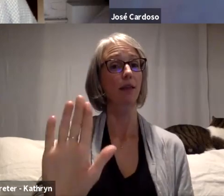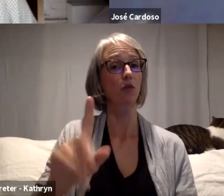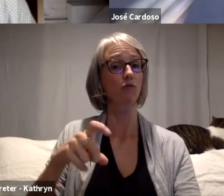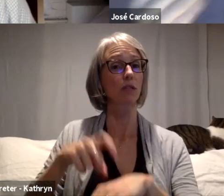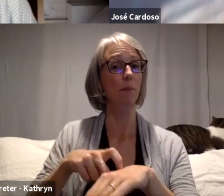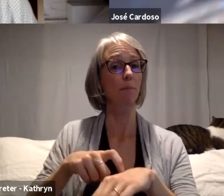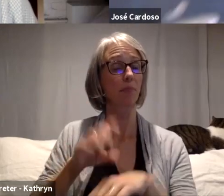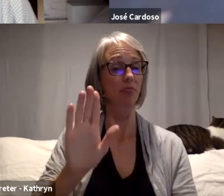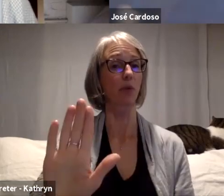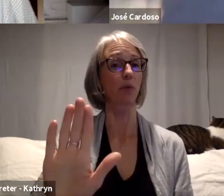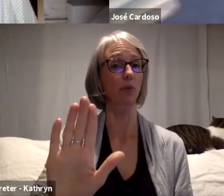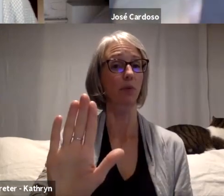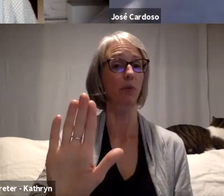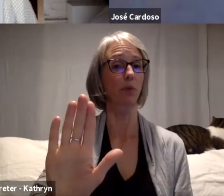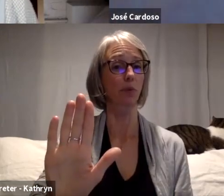And when the permission was over,